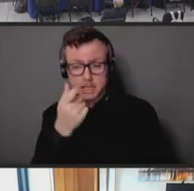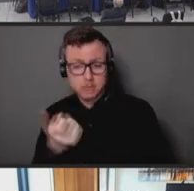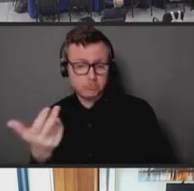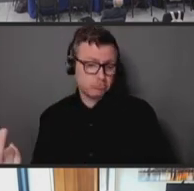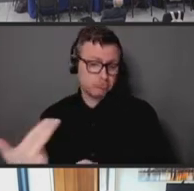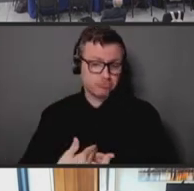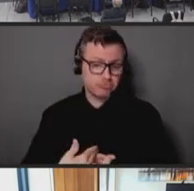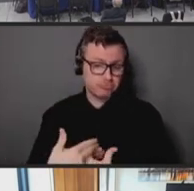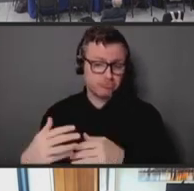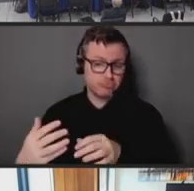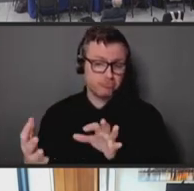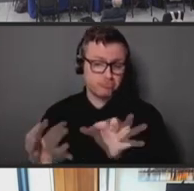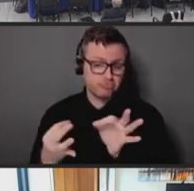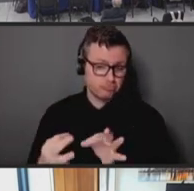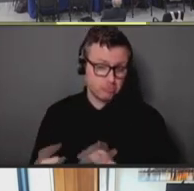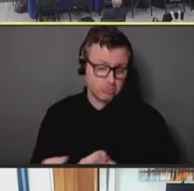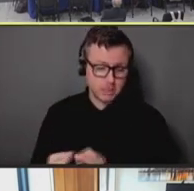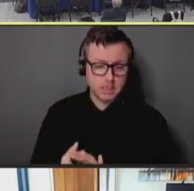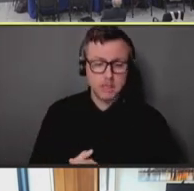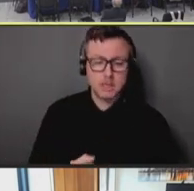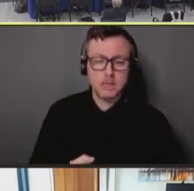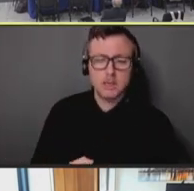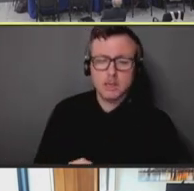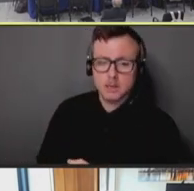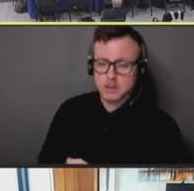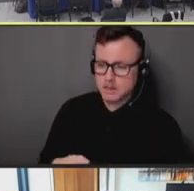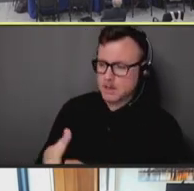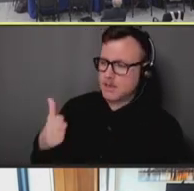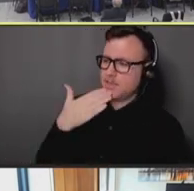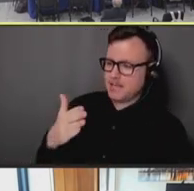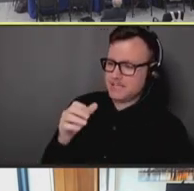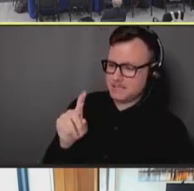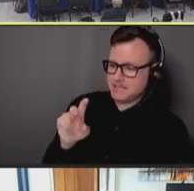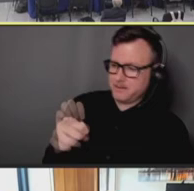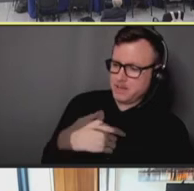Rosalind Carter: Thanks, Steve. I think you did a great job responding to that question.